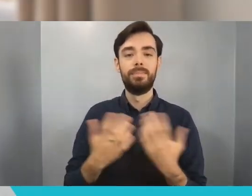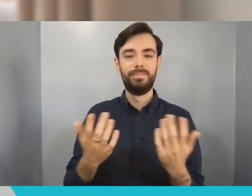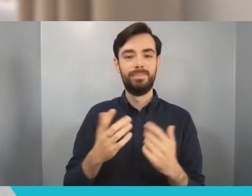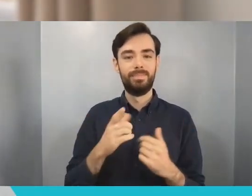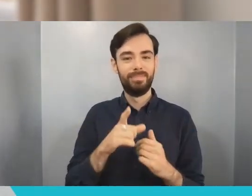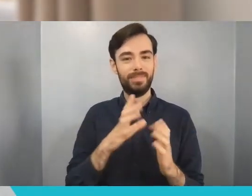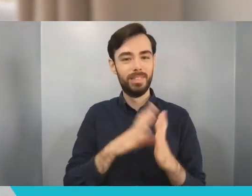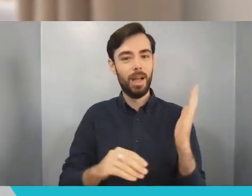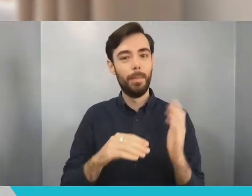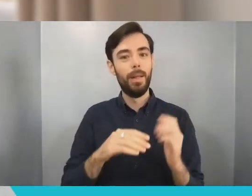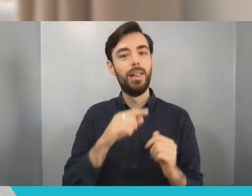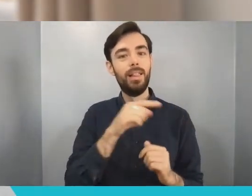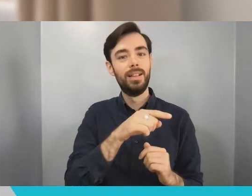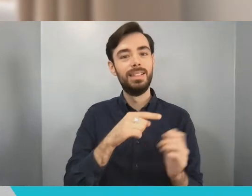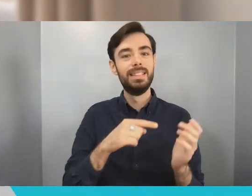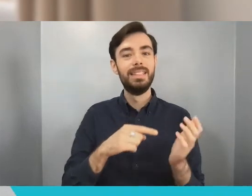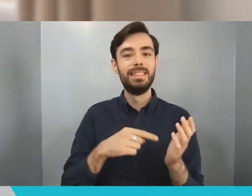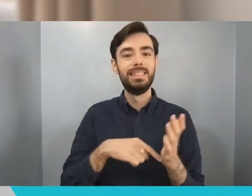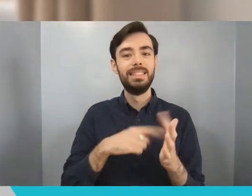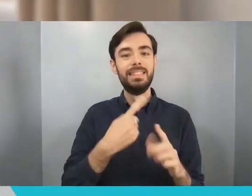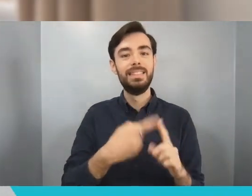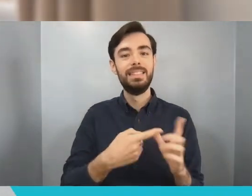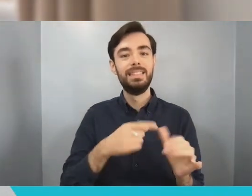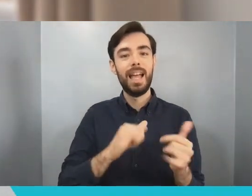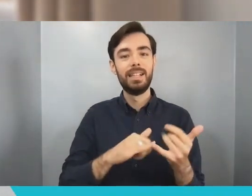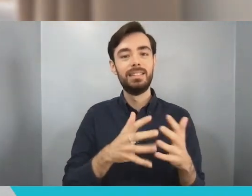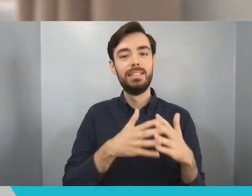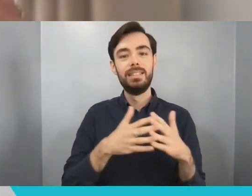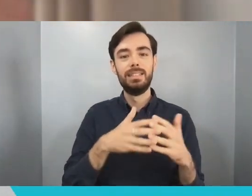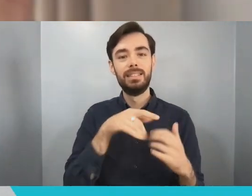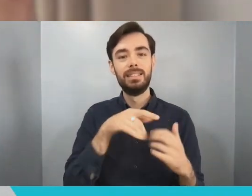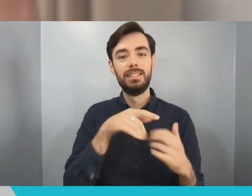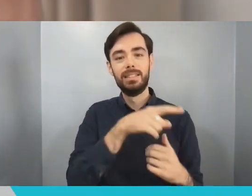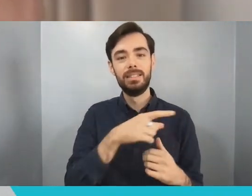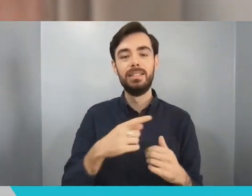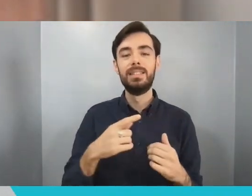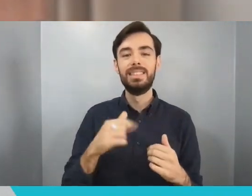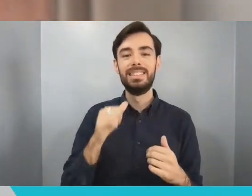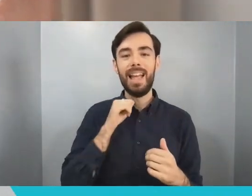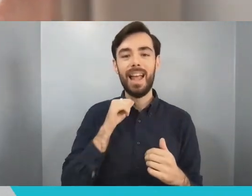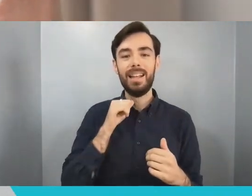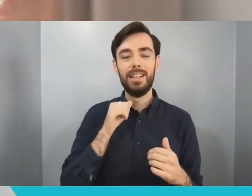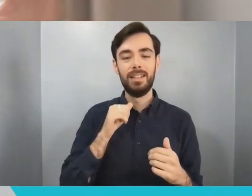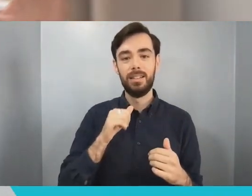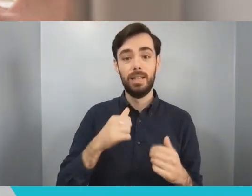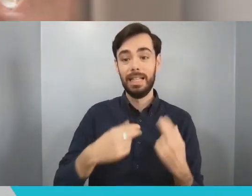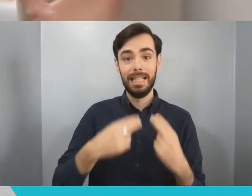little coasters there's green on one side and red on the other. And the waiters waiting